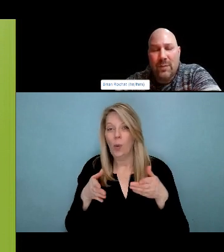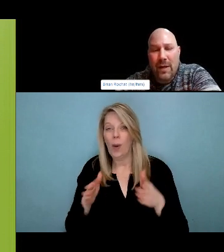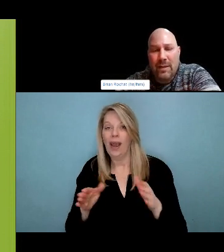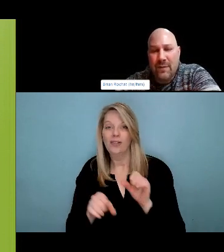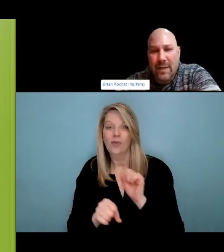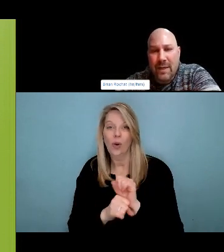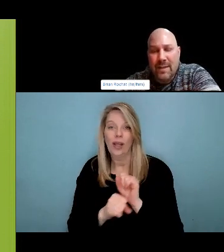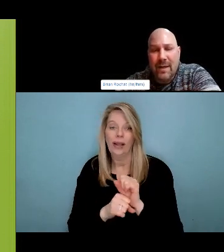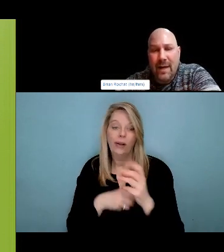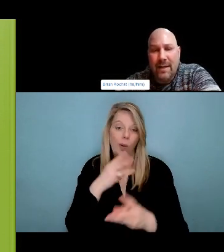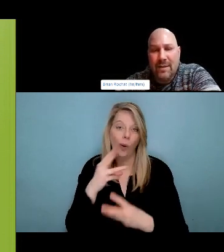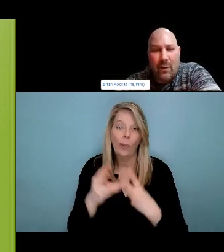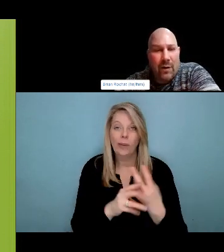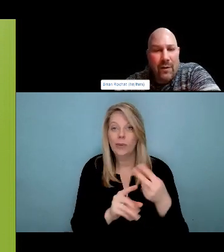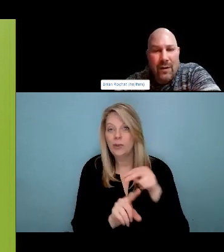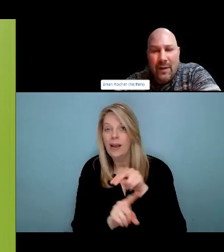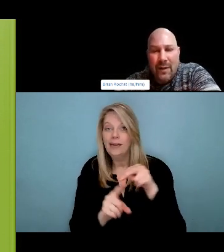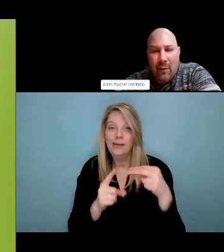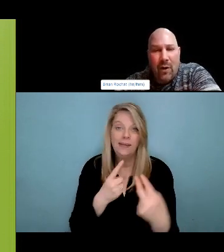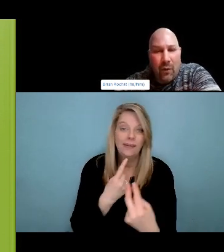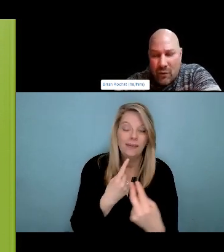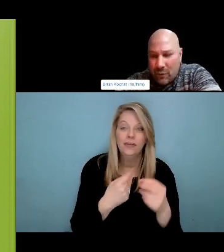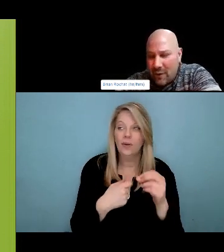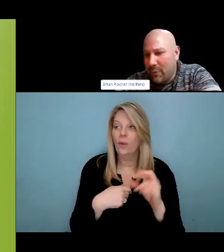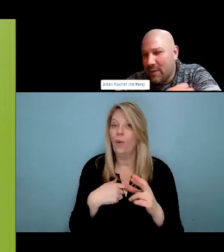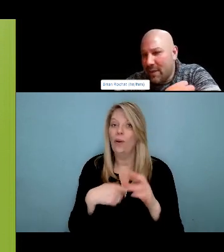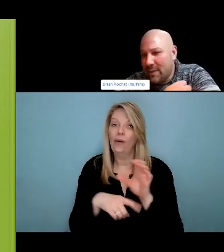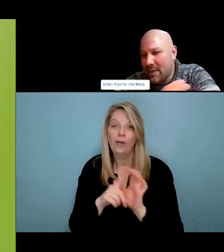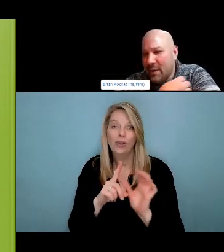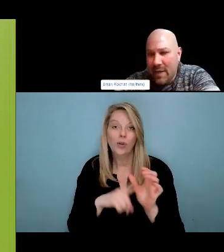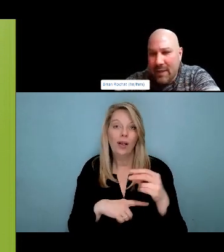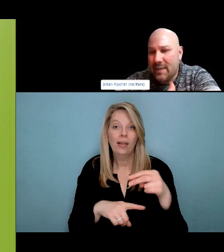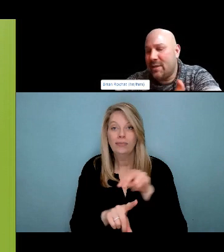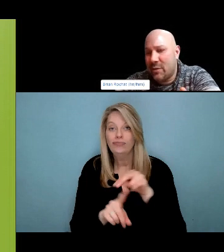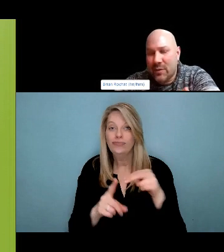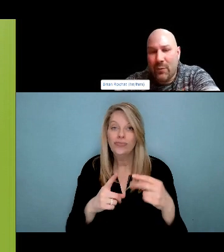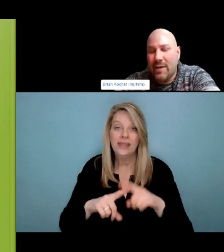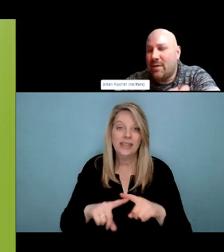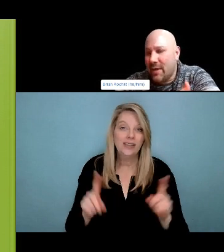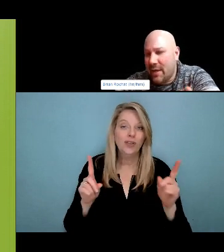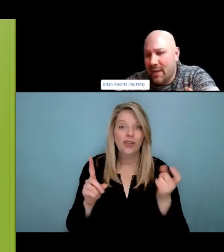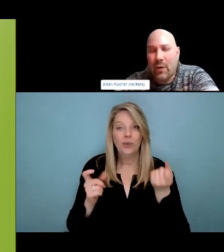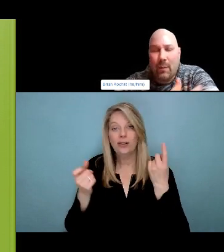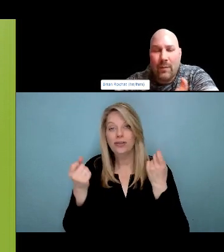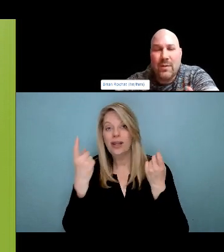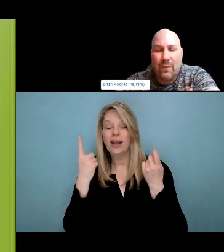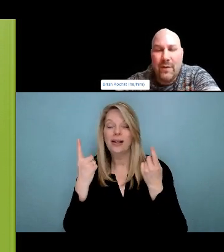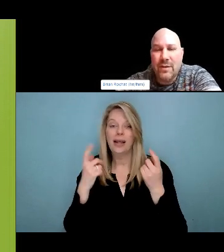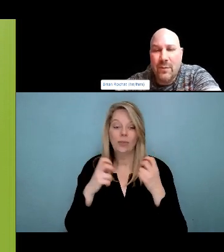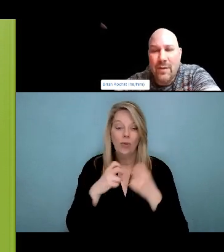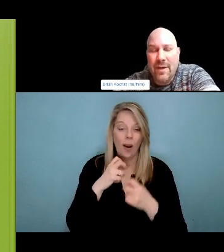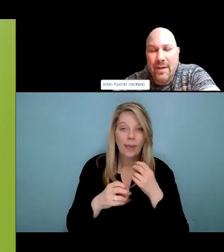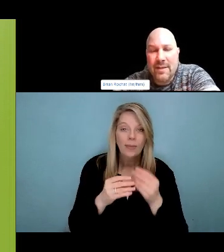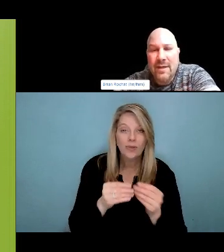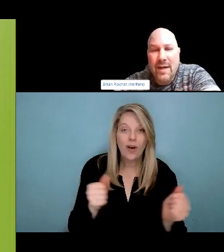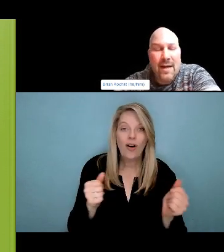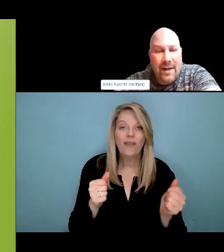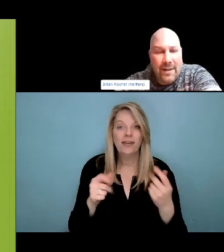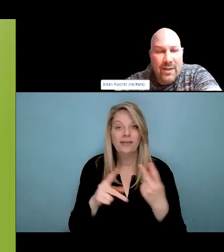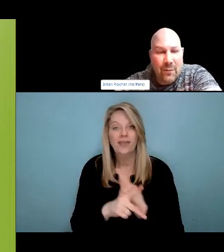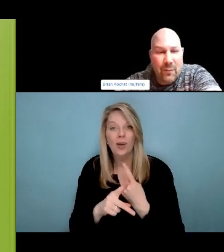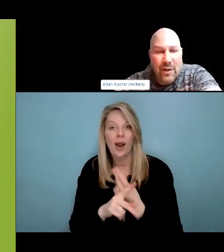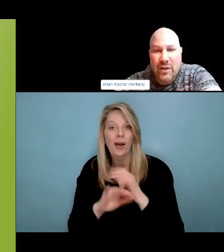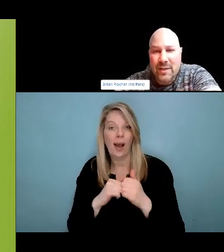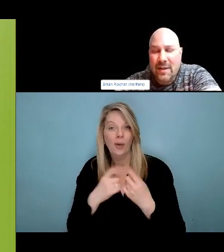Wonderful. Well, thank you very much. If there's no other questions, we might wrap up the session.